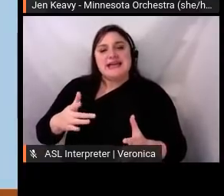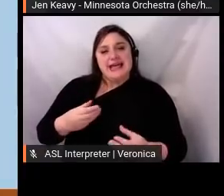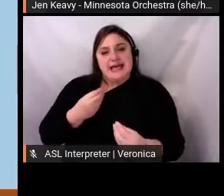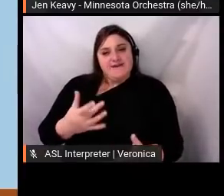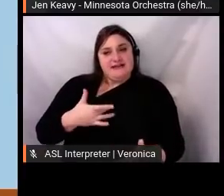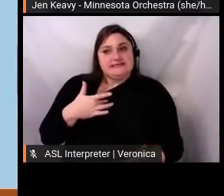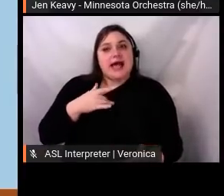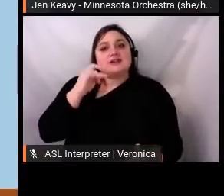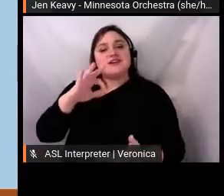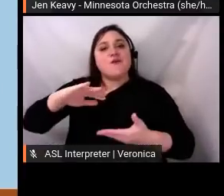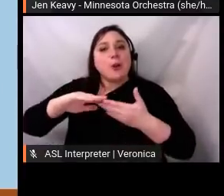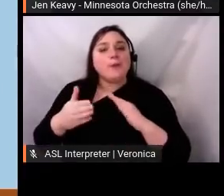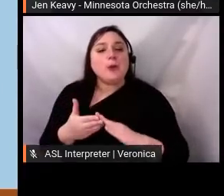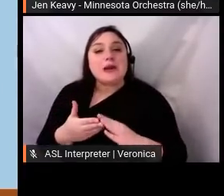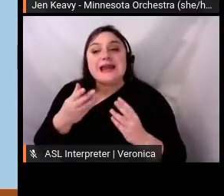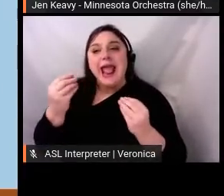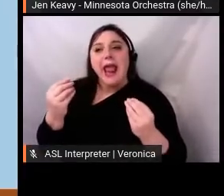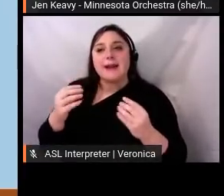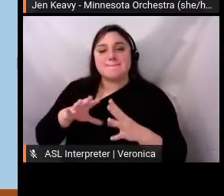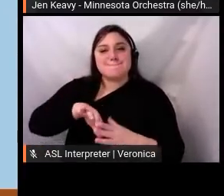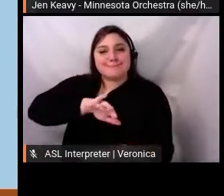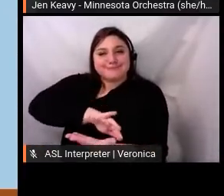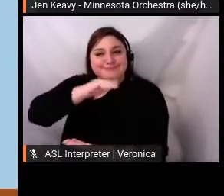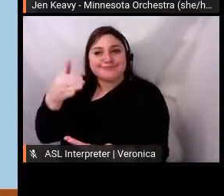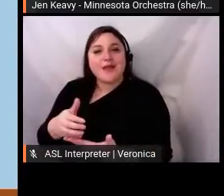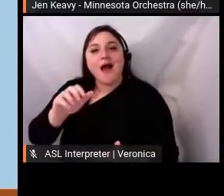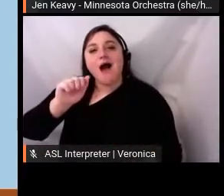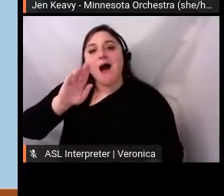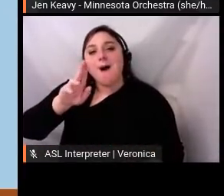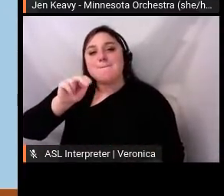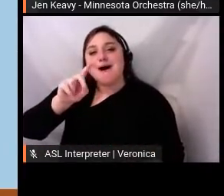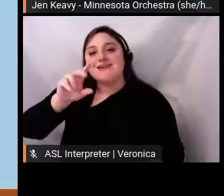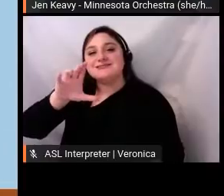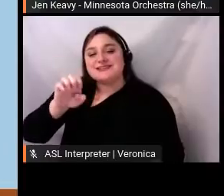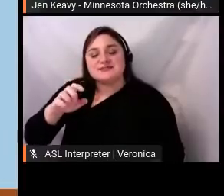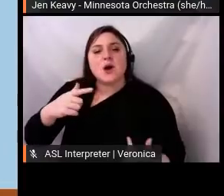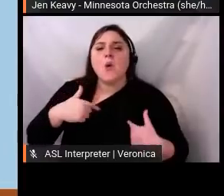done throughout the pandemic. I firmly believe that part of our ability